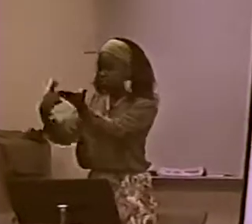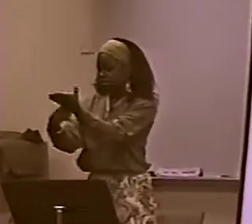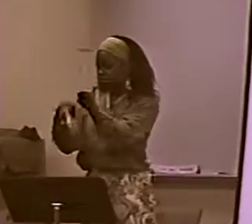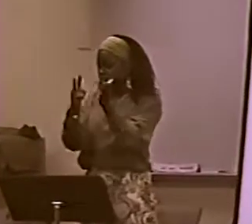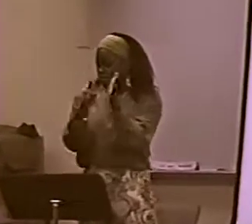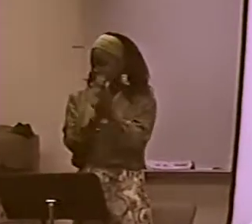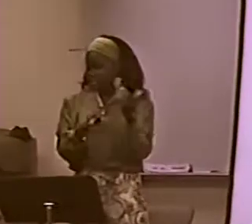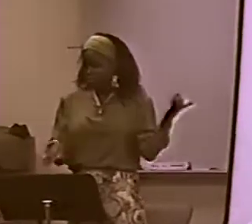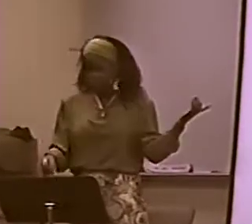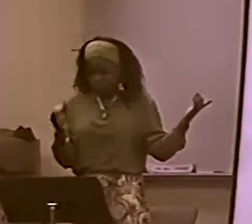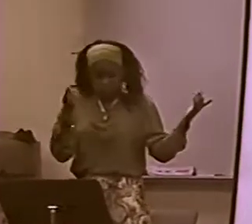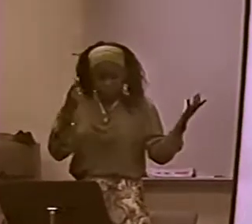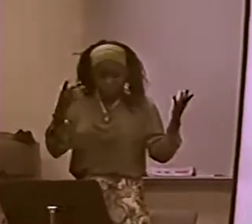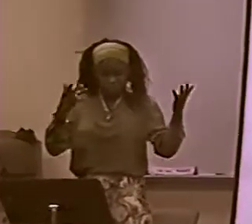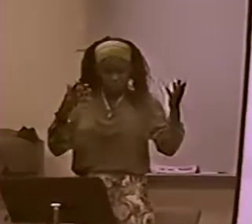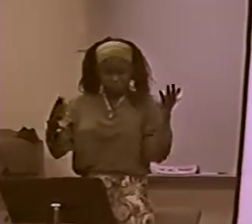AND THE COLOR BROWN...